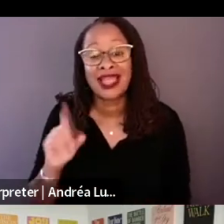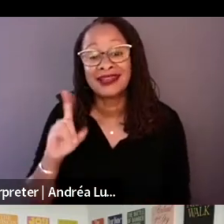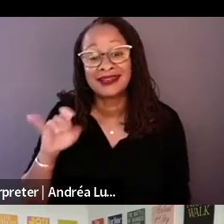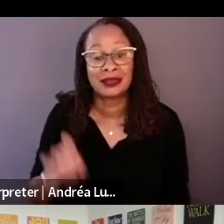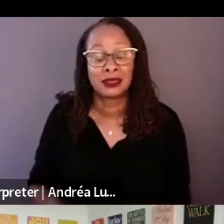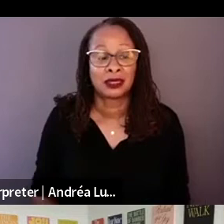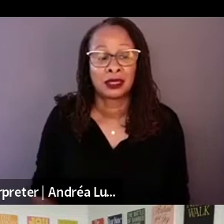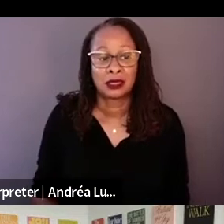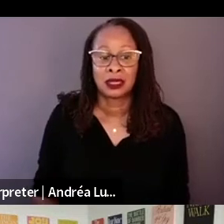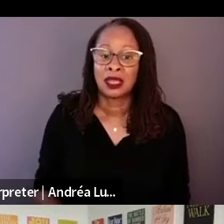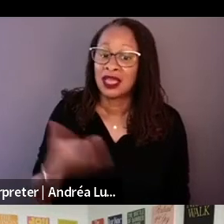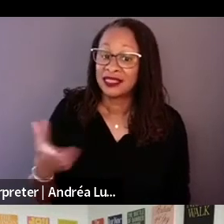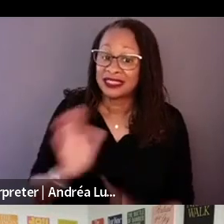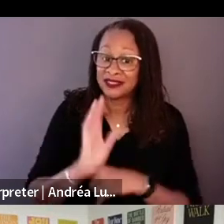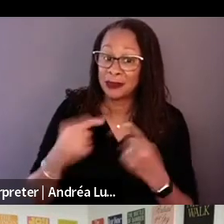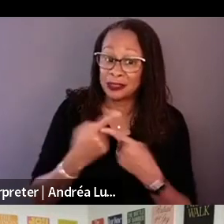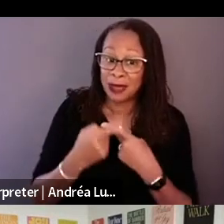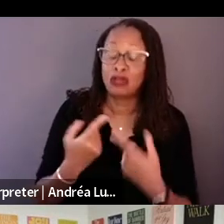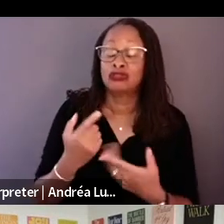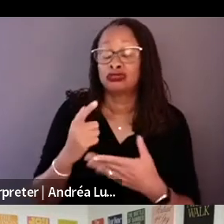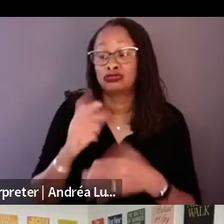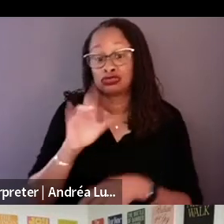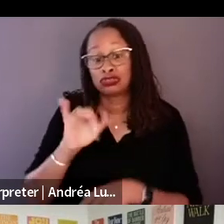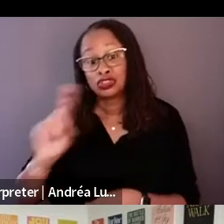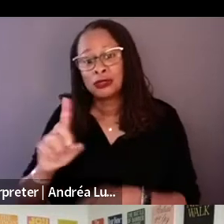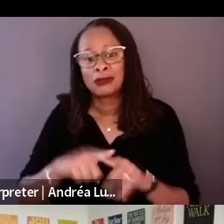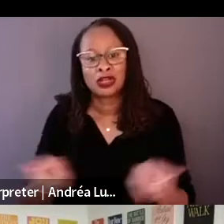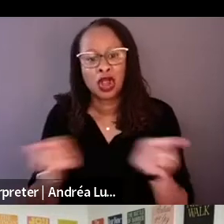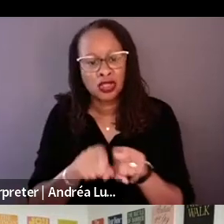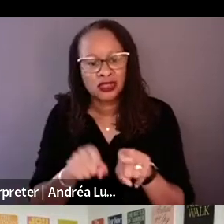Yeah. And where we're at with truth right now?